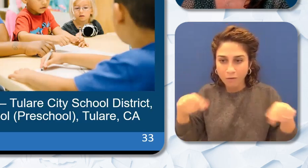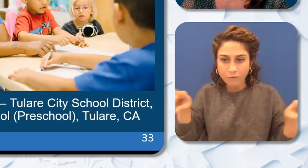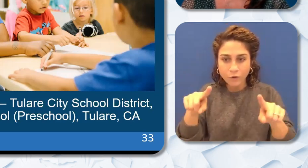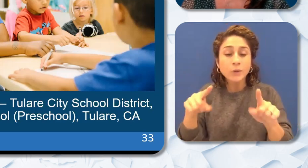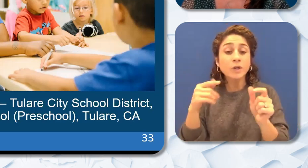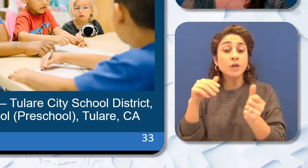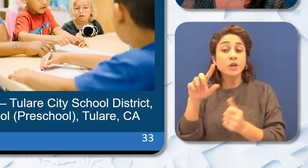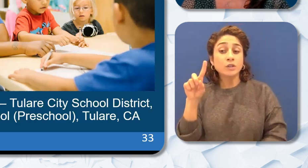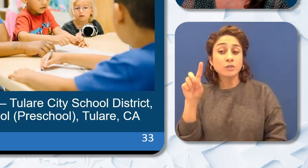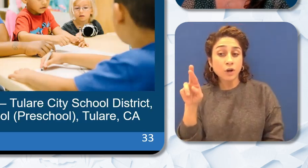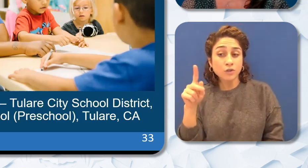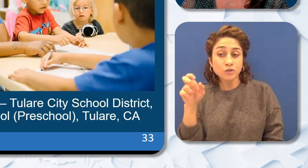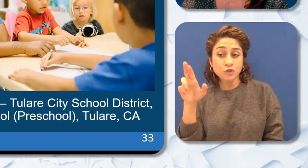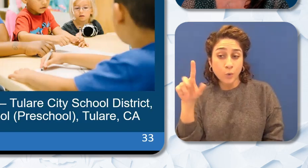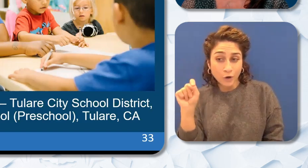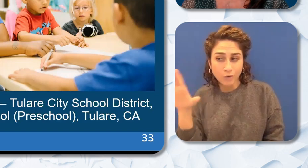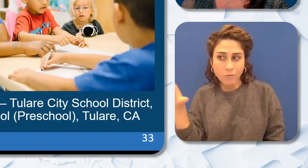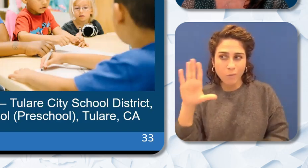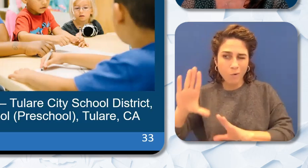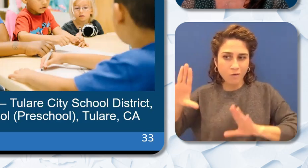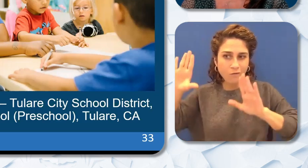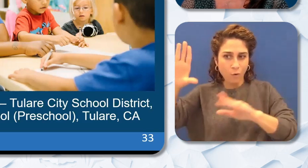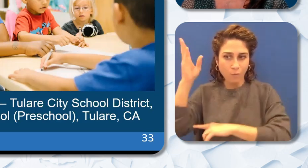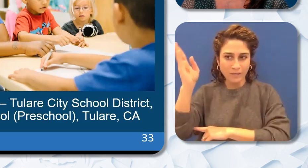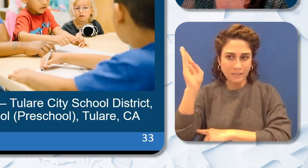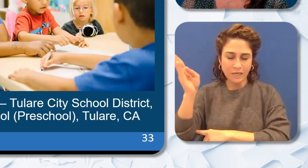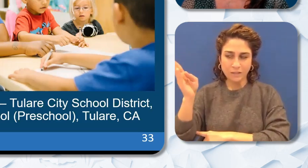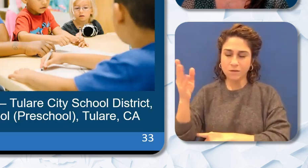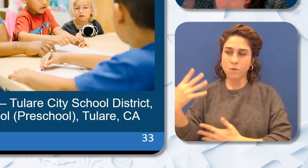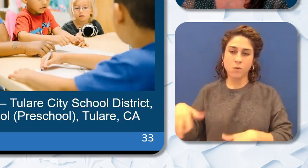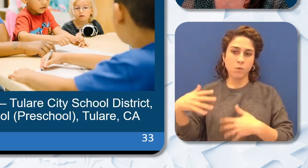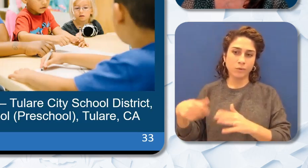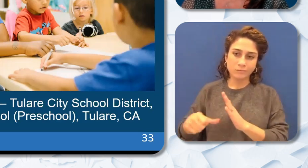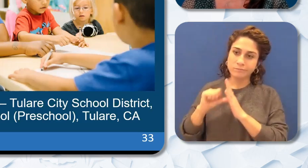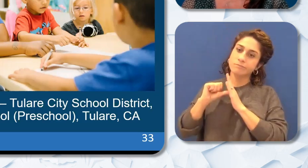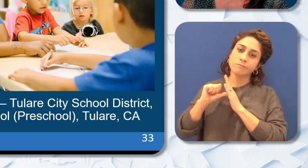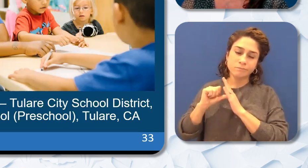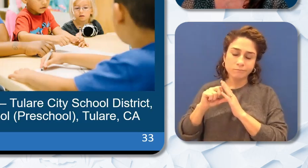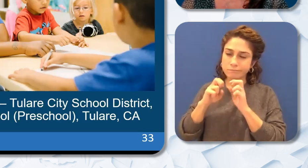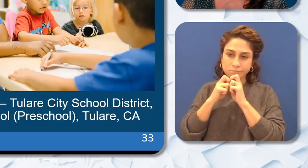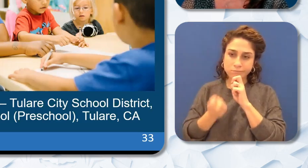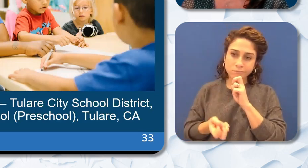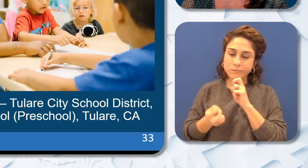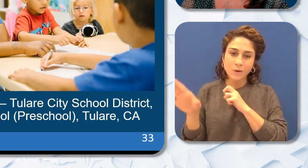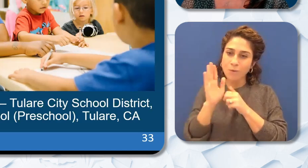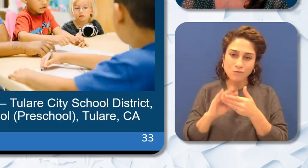your wonderful presentation that was so powerful and left us all in awe with your stories. For